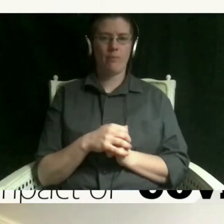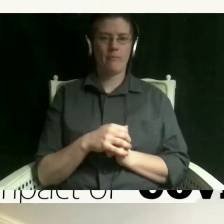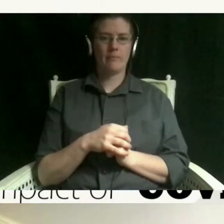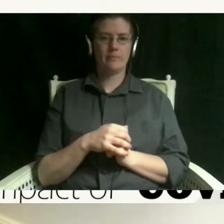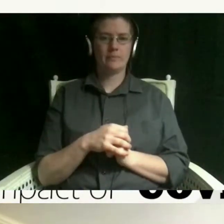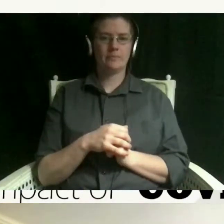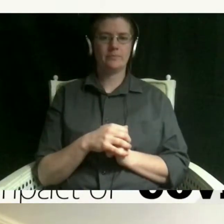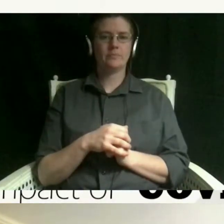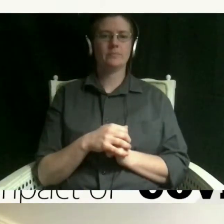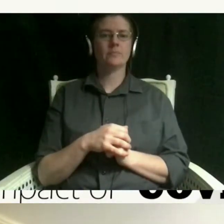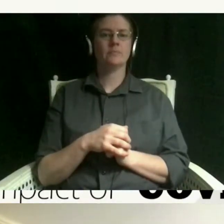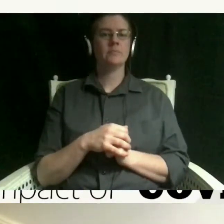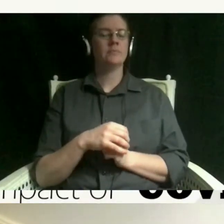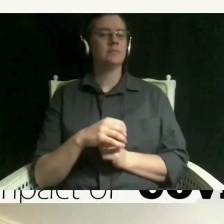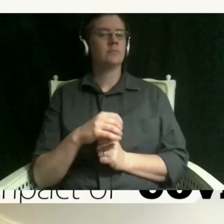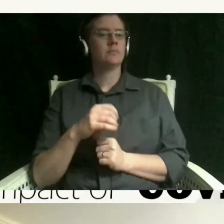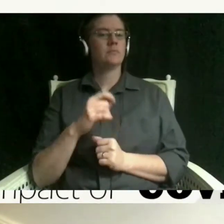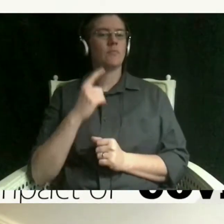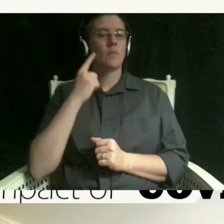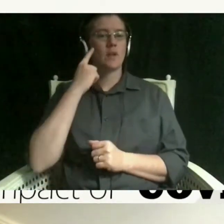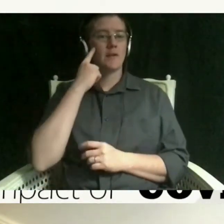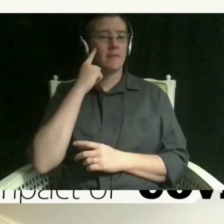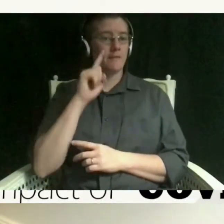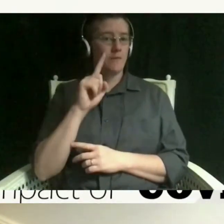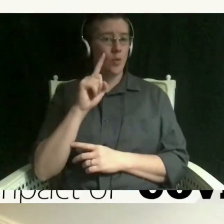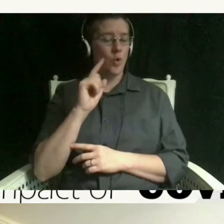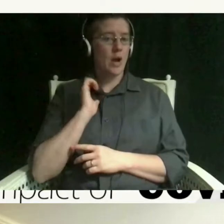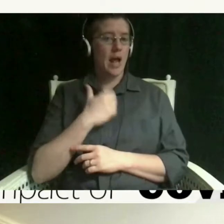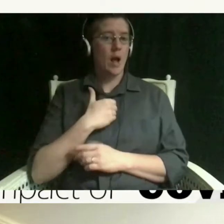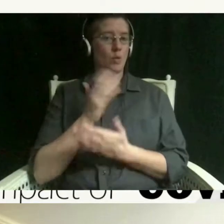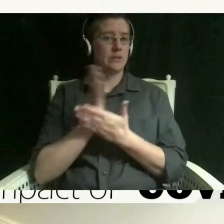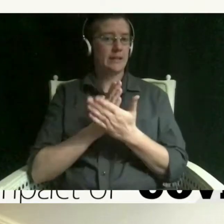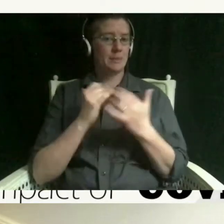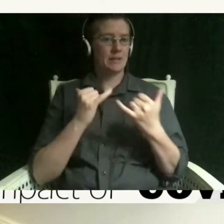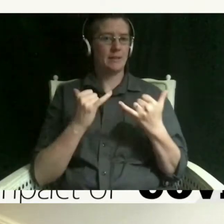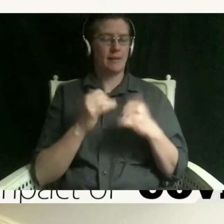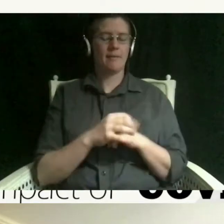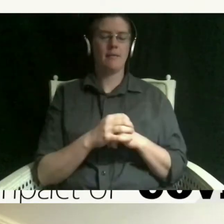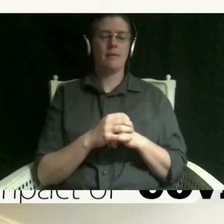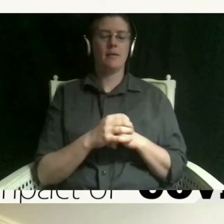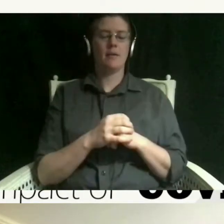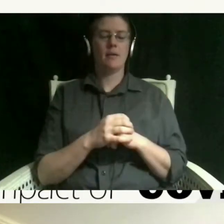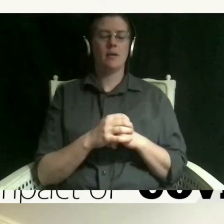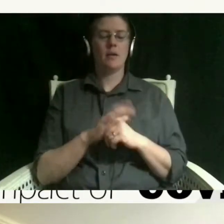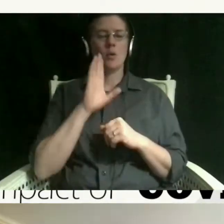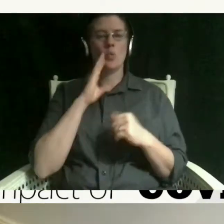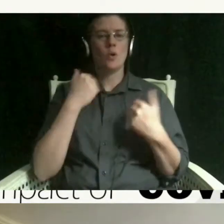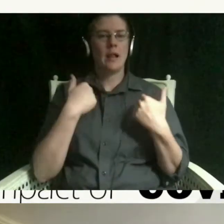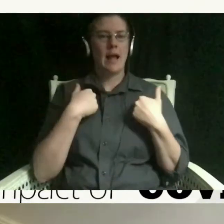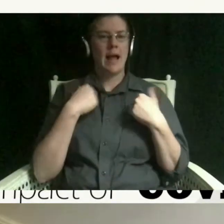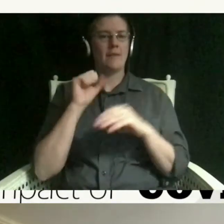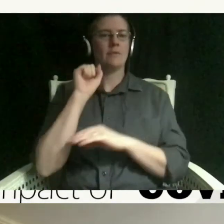all right and for our um segment today we're going to have submissions from high school students